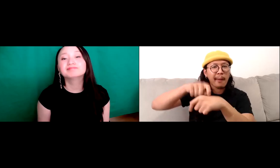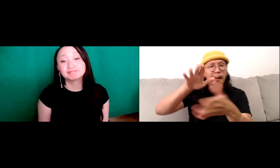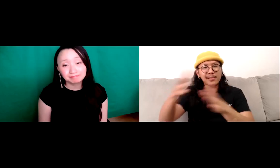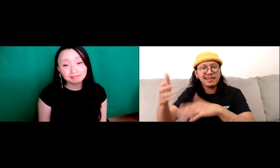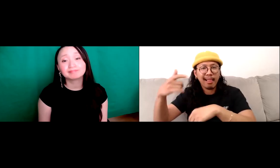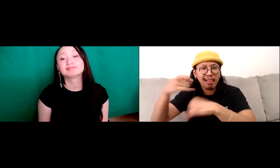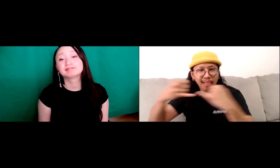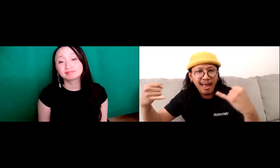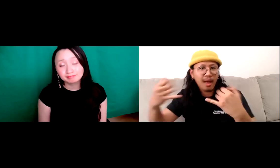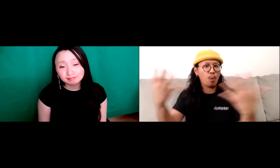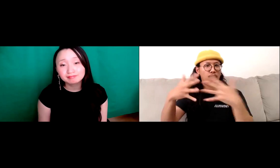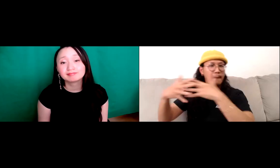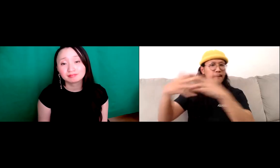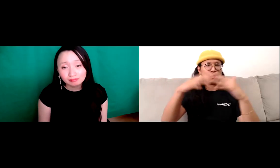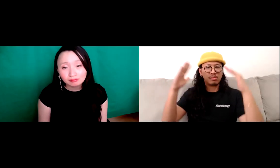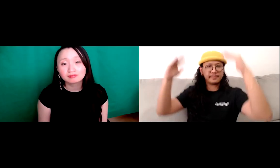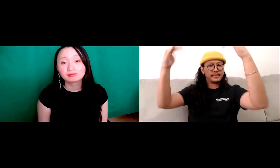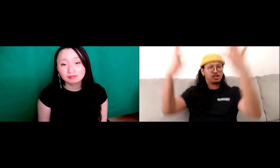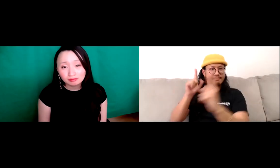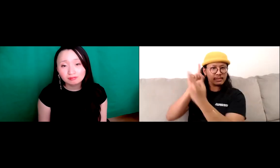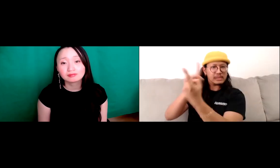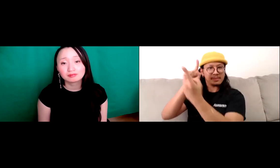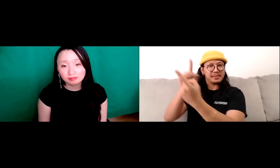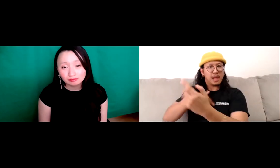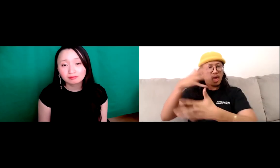I didn't meet their expectations or maybe I didn't meet the deadline or I didn't meet